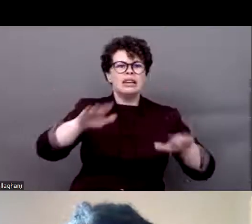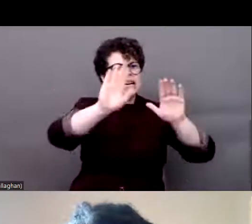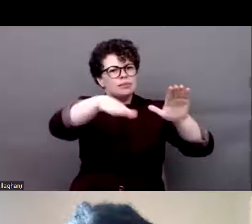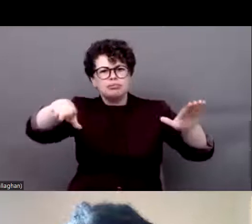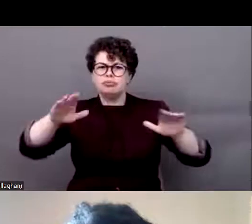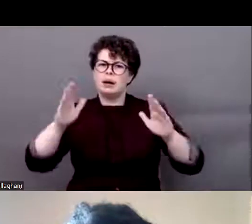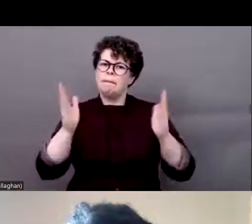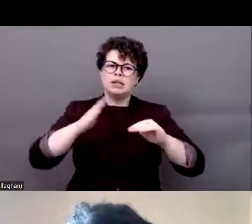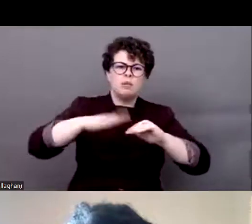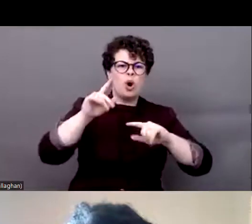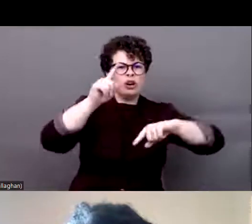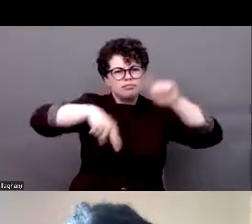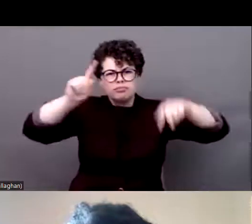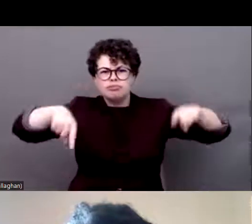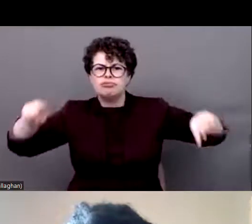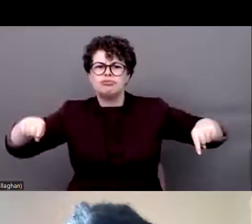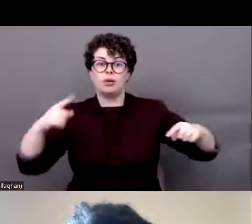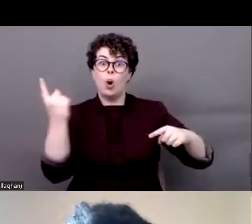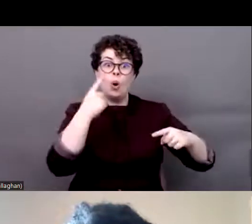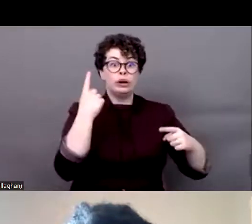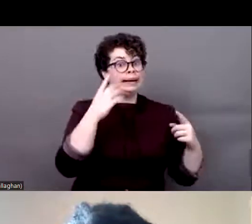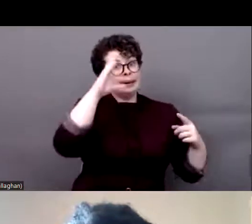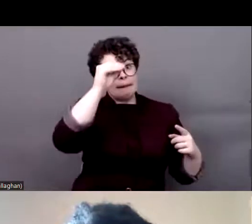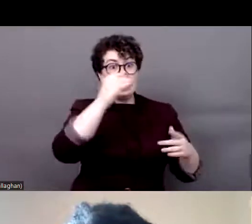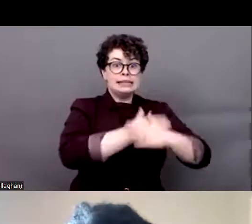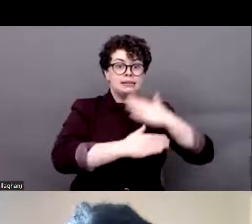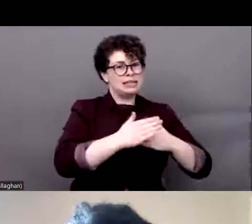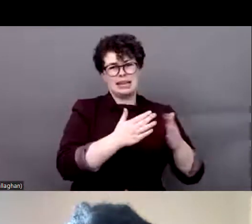marginalized people with disabilities. So at the summit